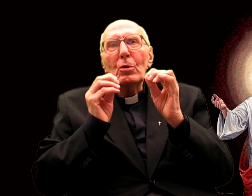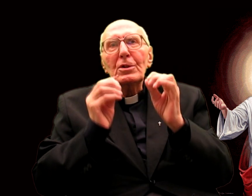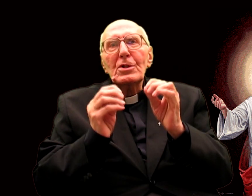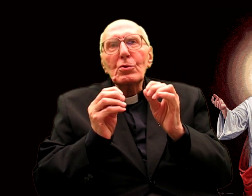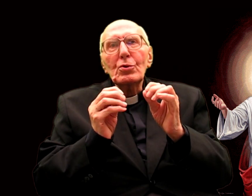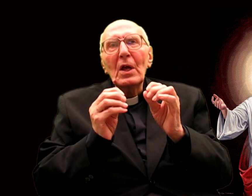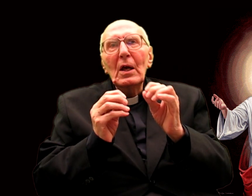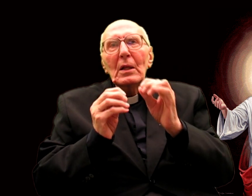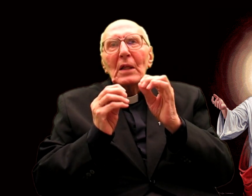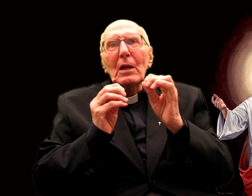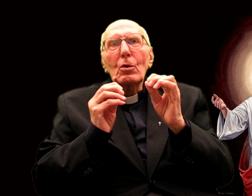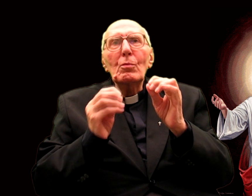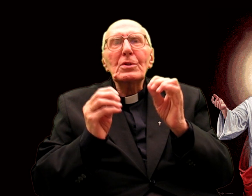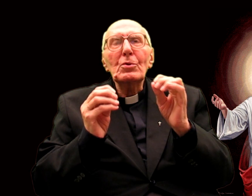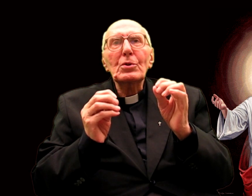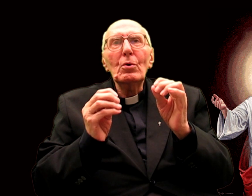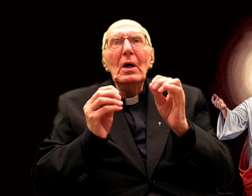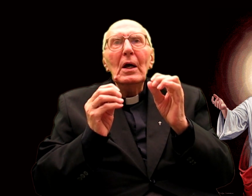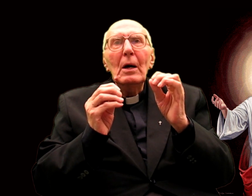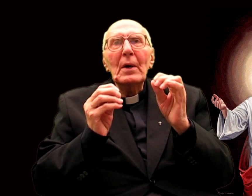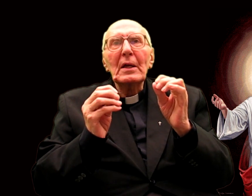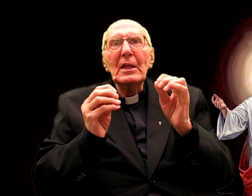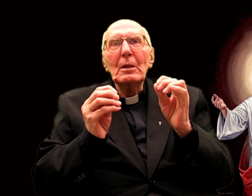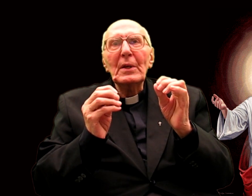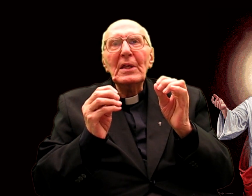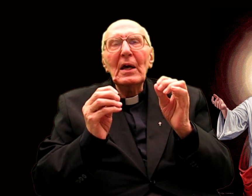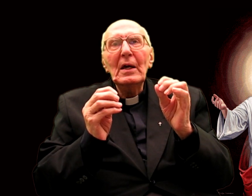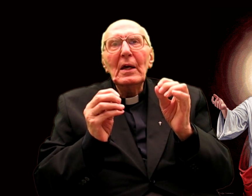The love of Jesus, as revealed to Margaret Mary